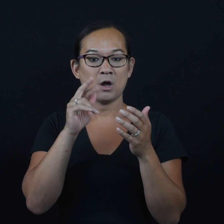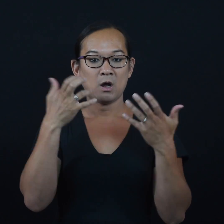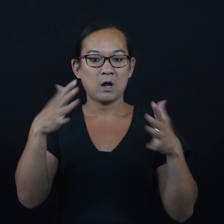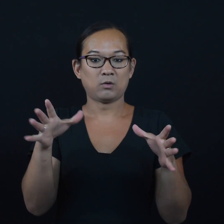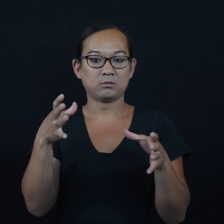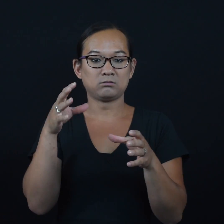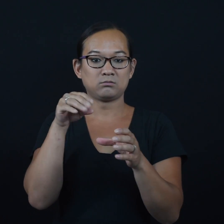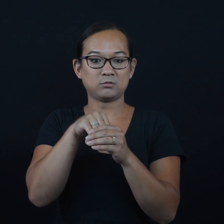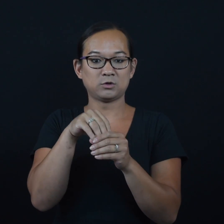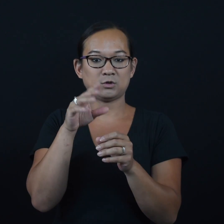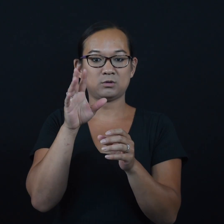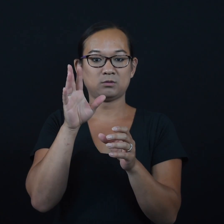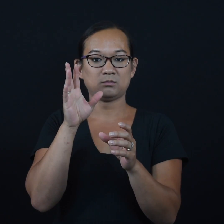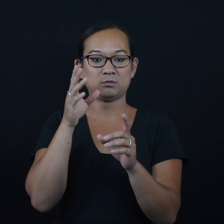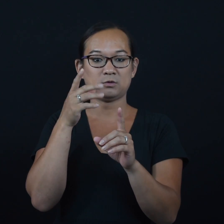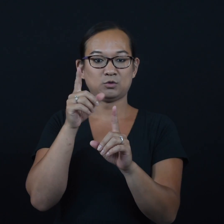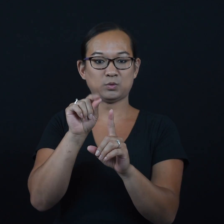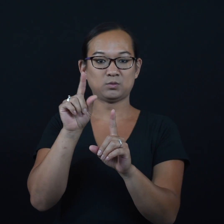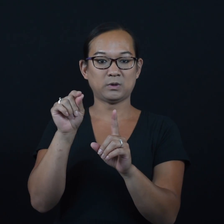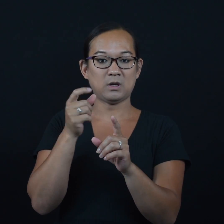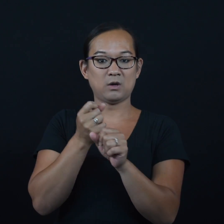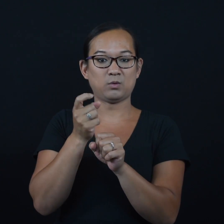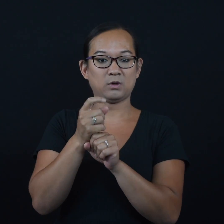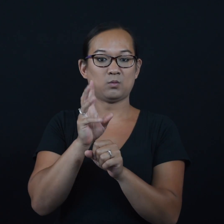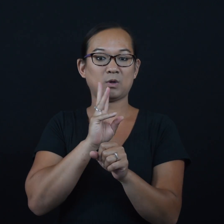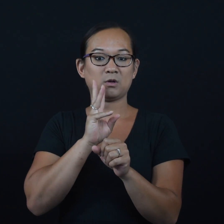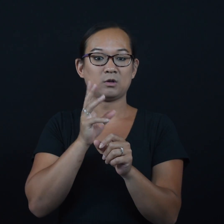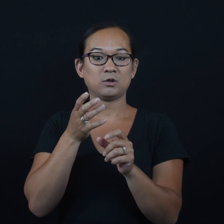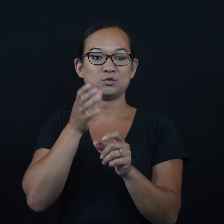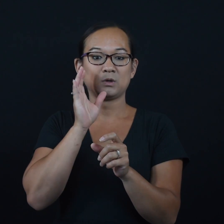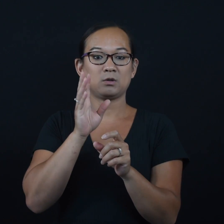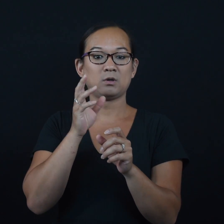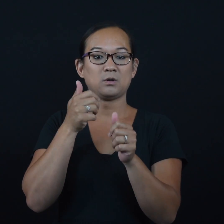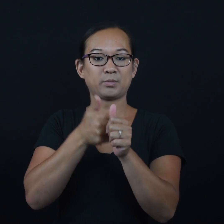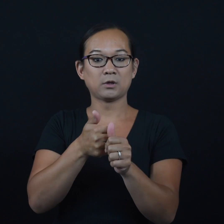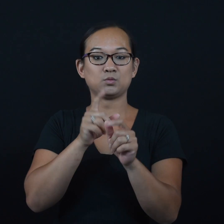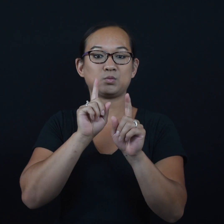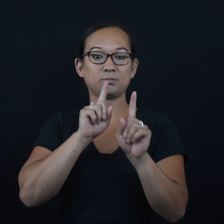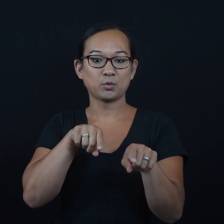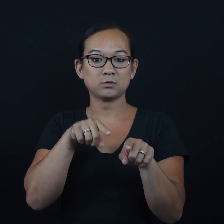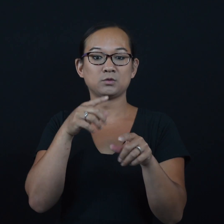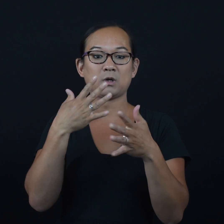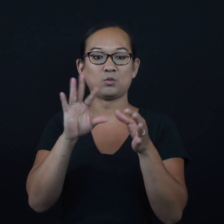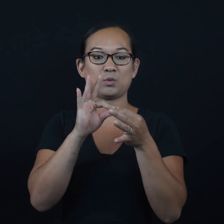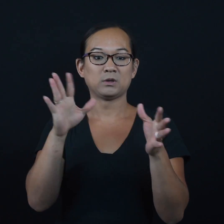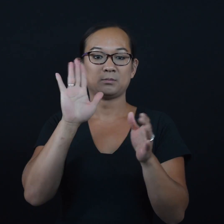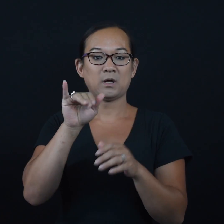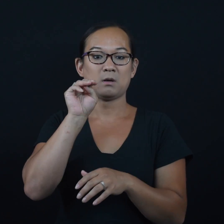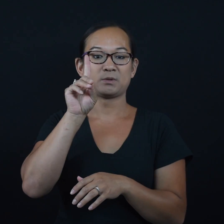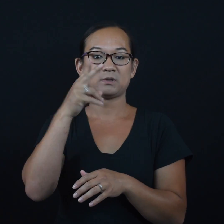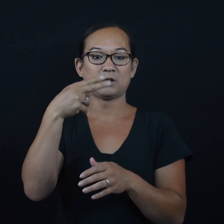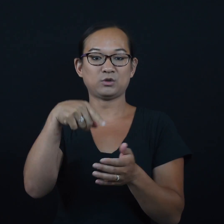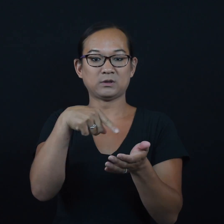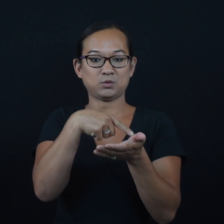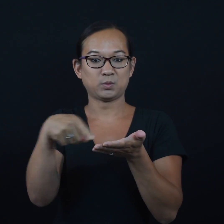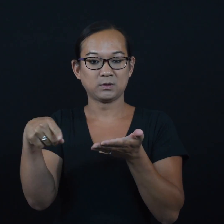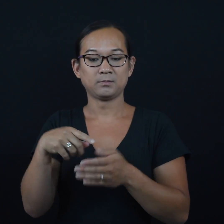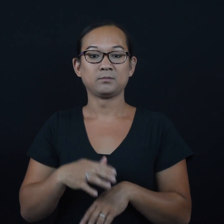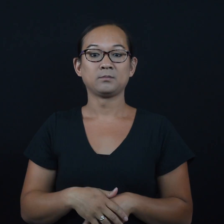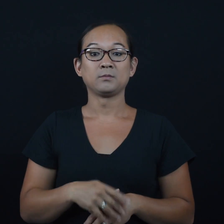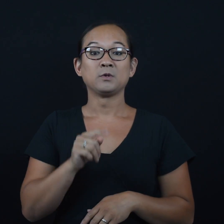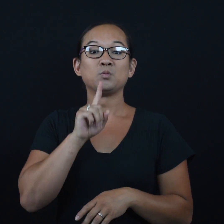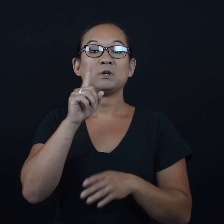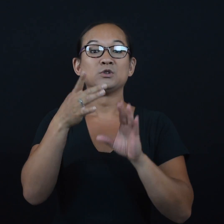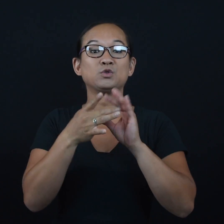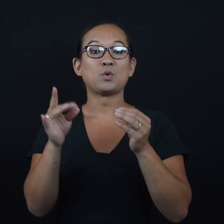supplies are contained in the 2020 annual drinking water compliance report released by MDH this week.